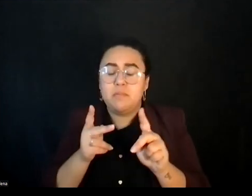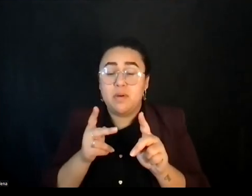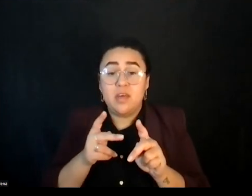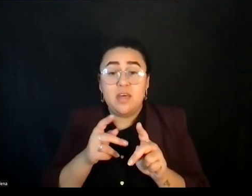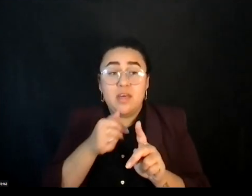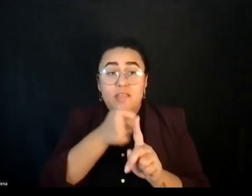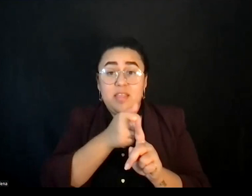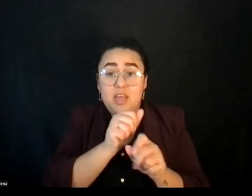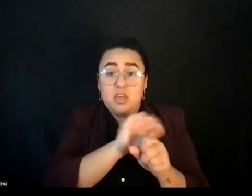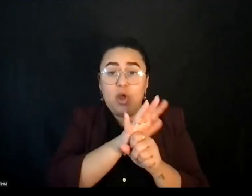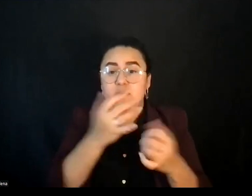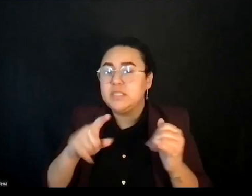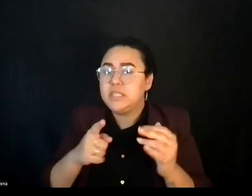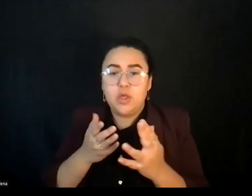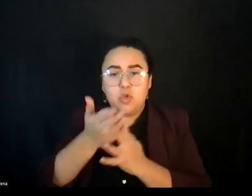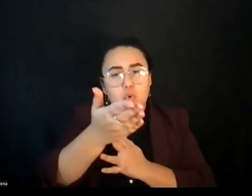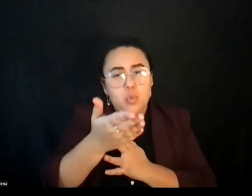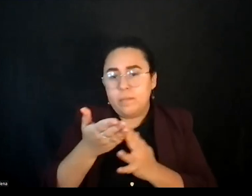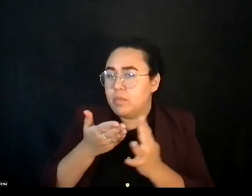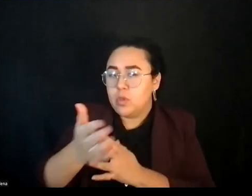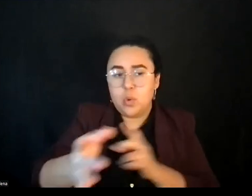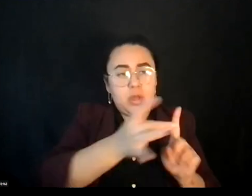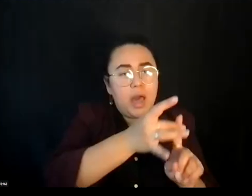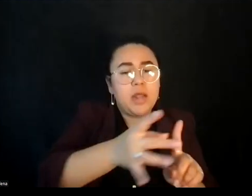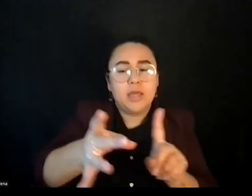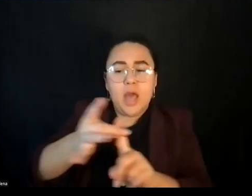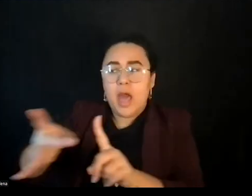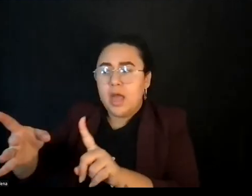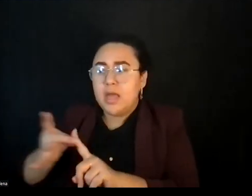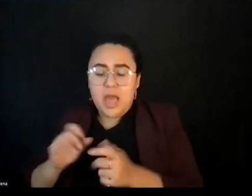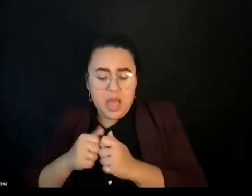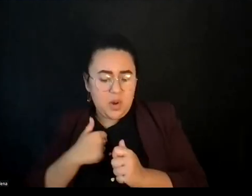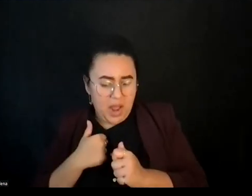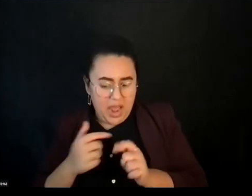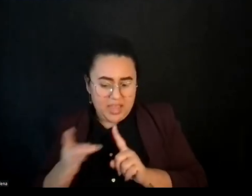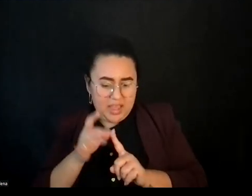Nope. You got it. How did I get it? I didn't leave my house. Oh, that's right.